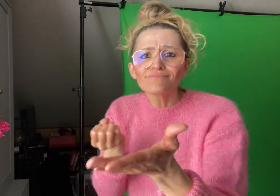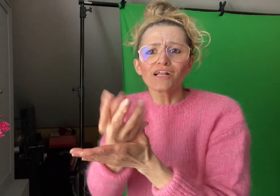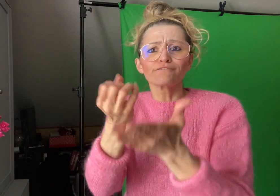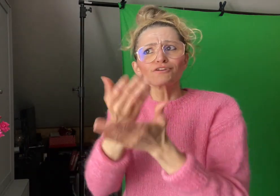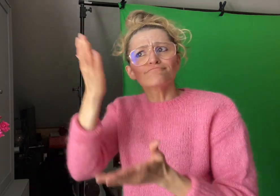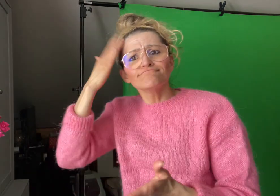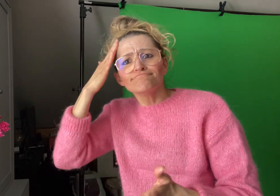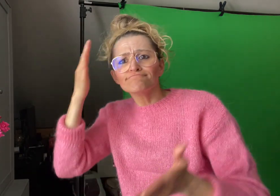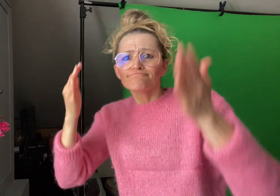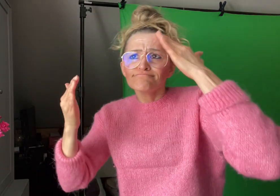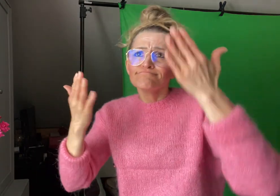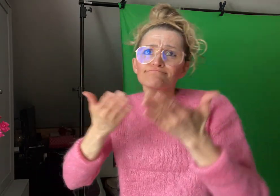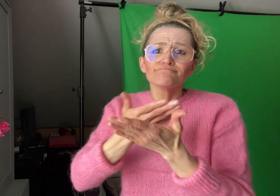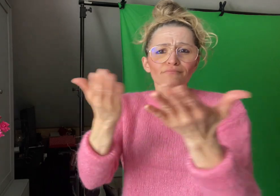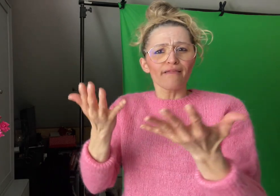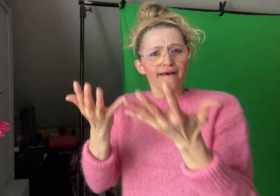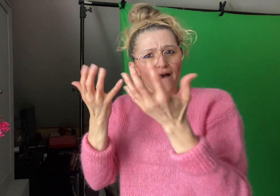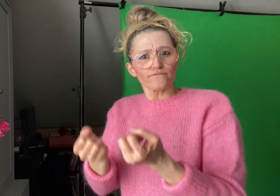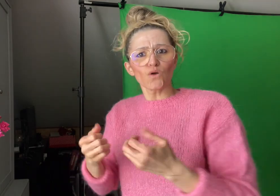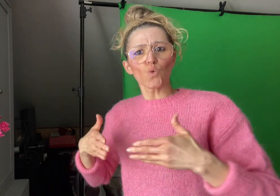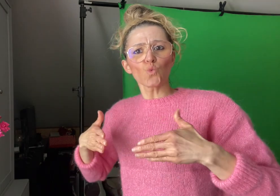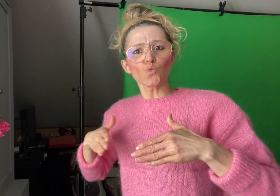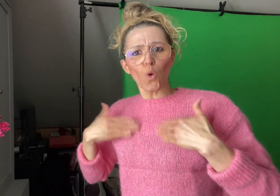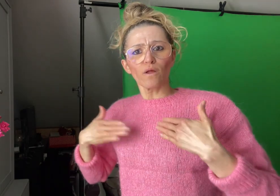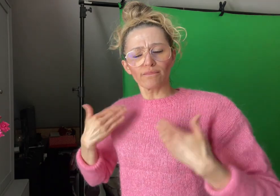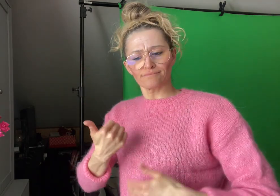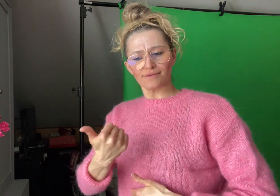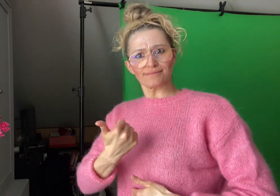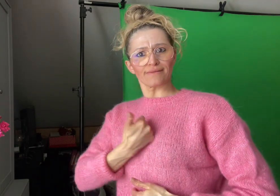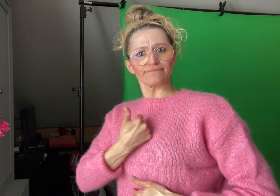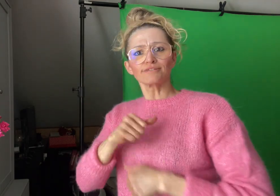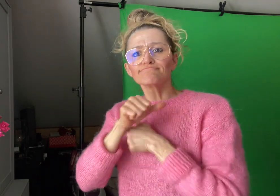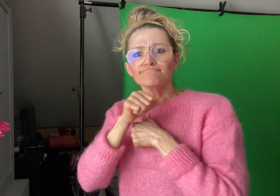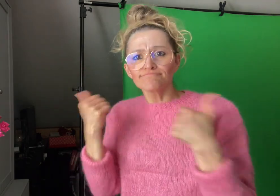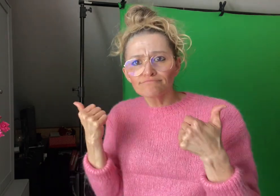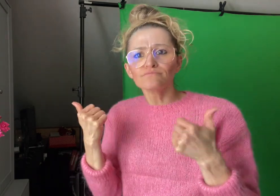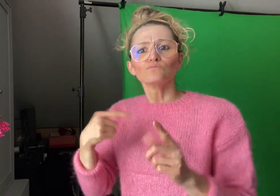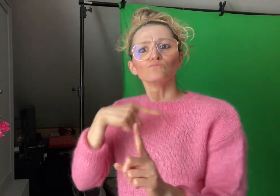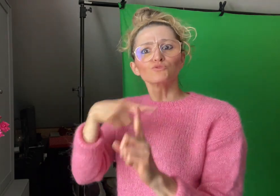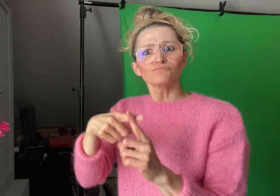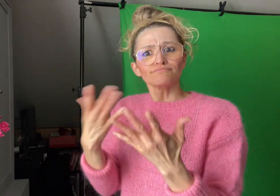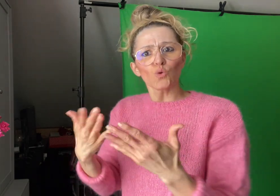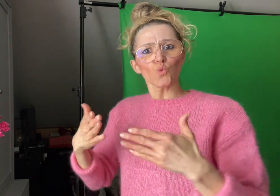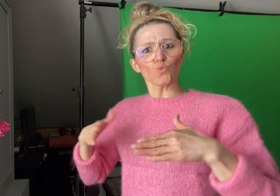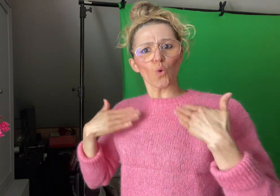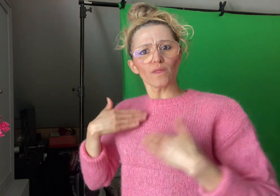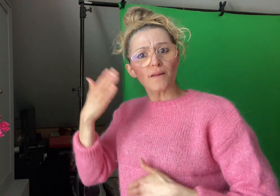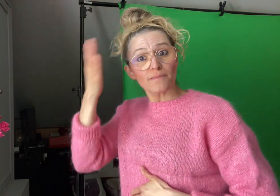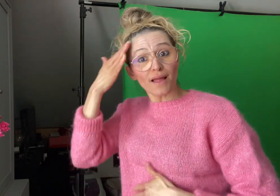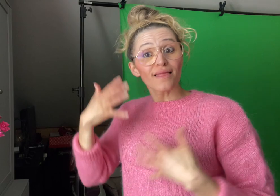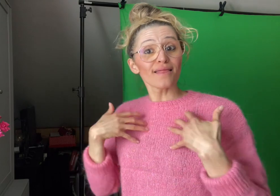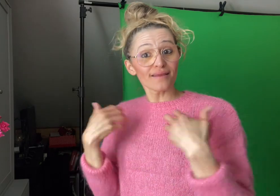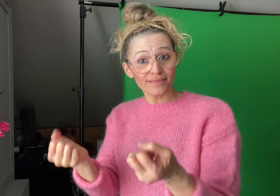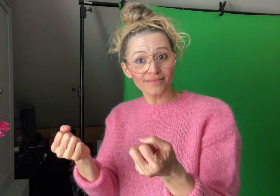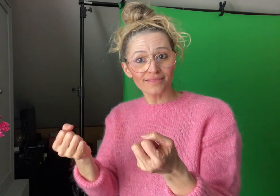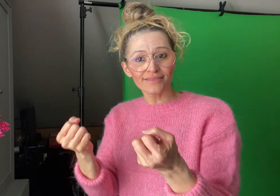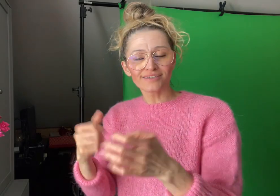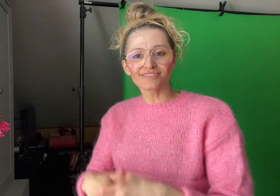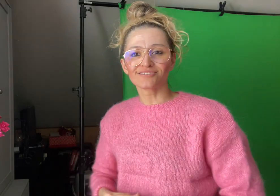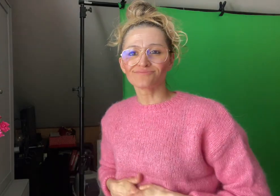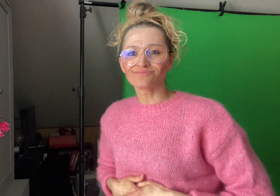about youth suicide and youth mental health.